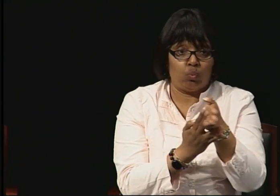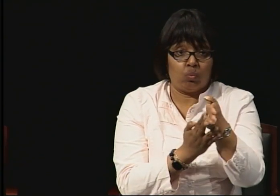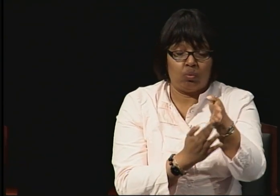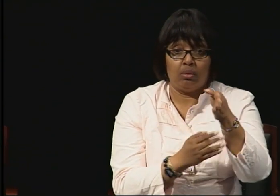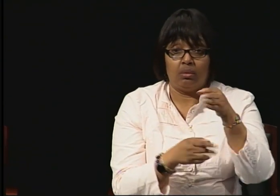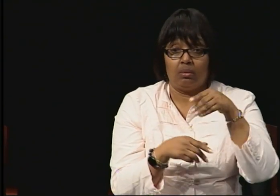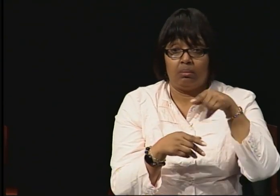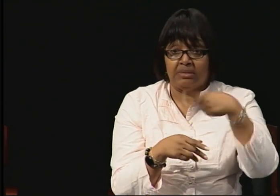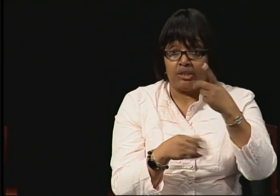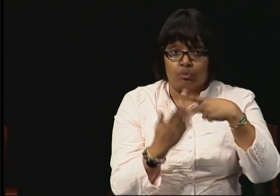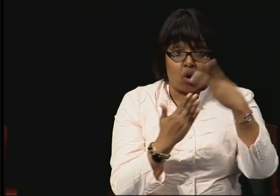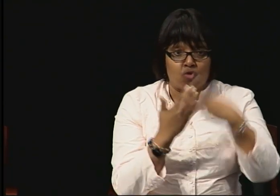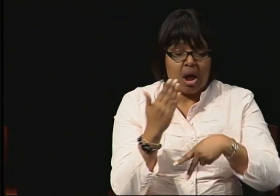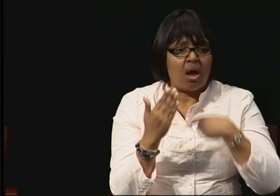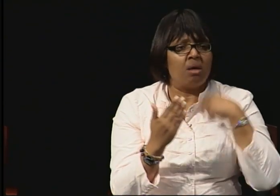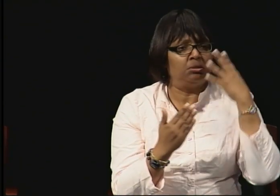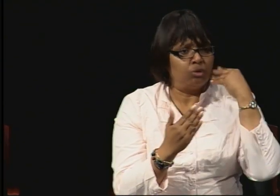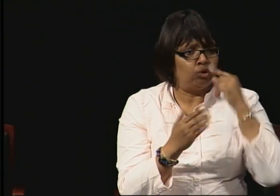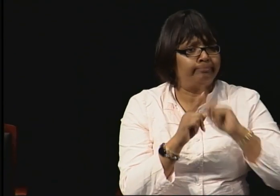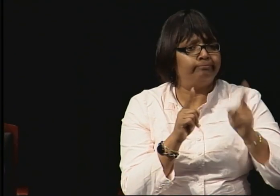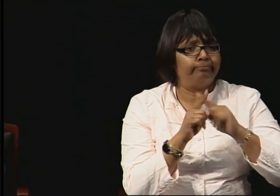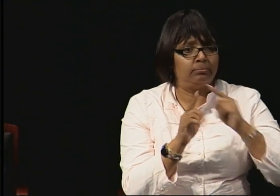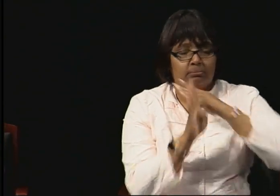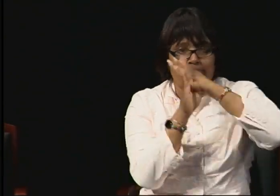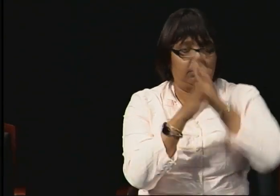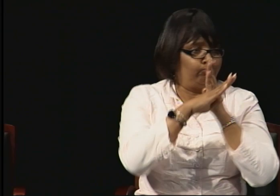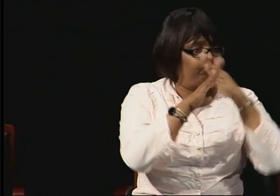that I would never have been able to overcome.